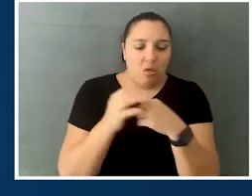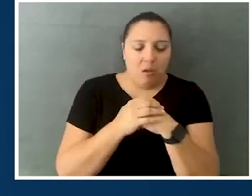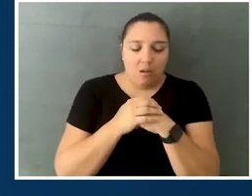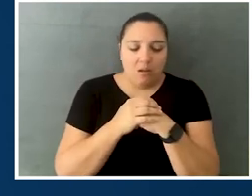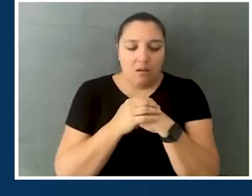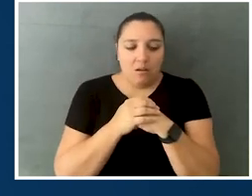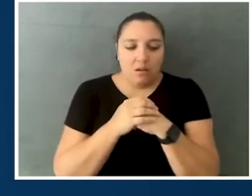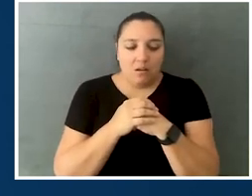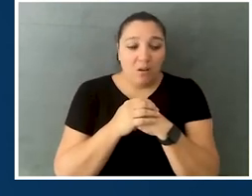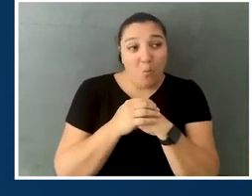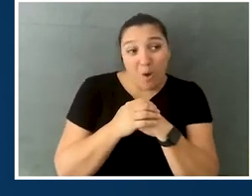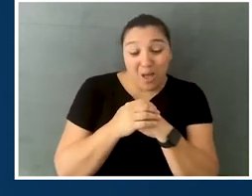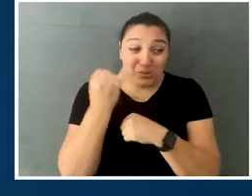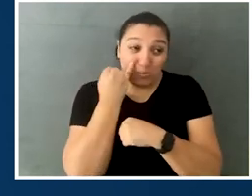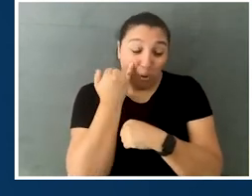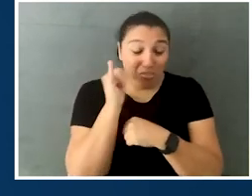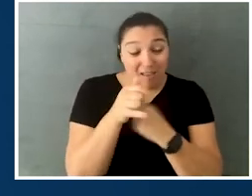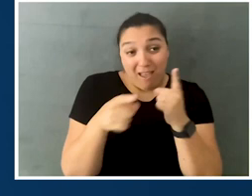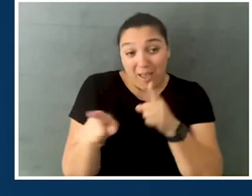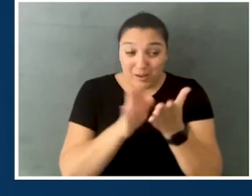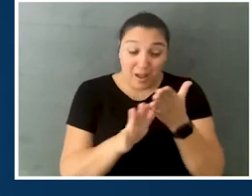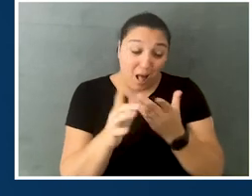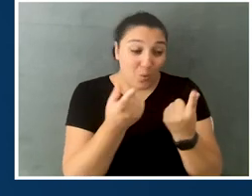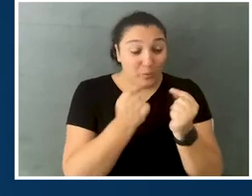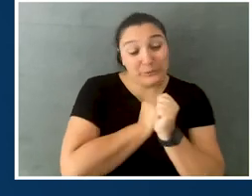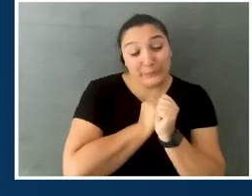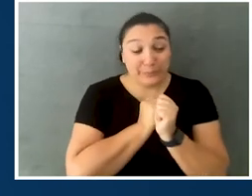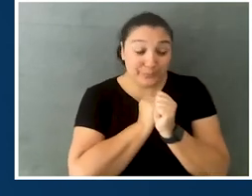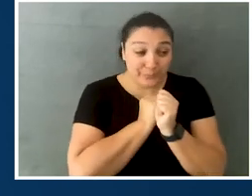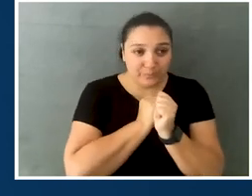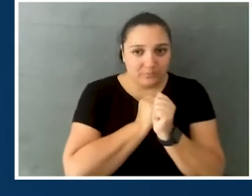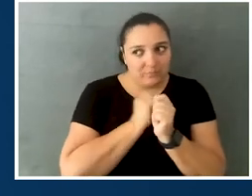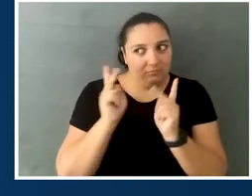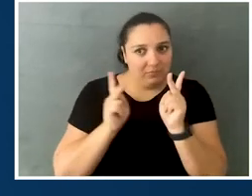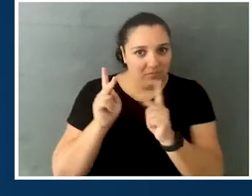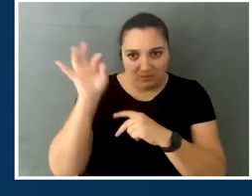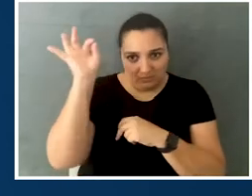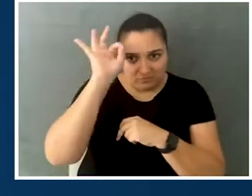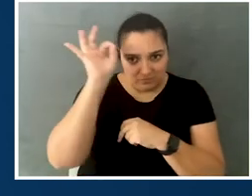when I was in high school, they'd be like, "Well, what if this happens in college? What are you gonna do then?" Like, fully unaware of the fact